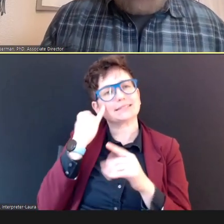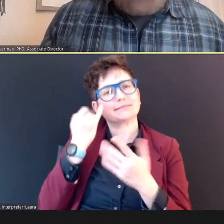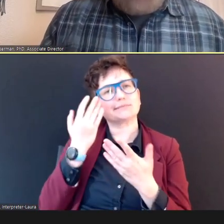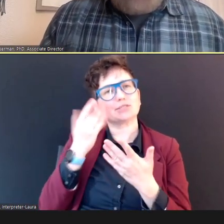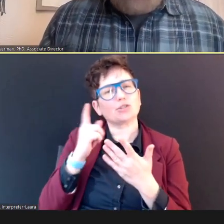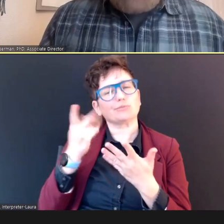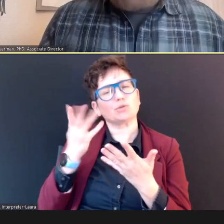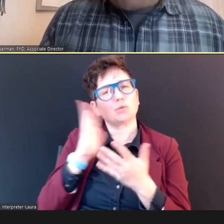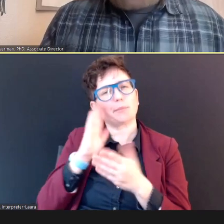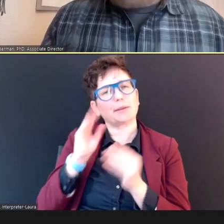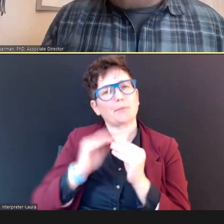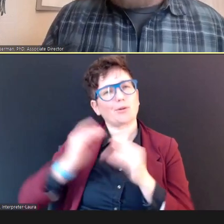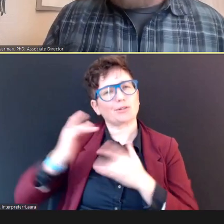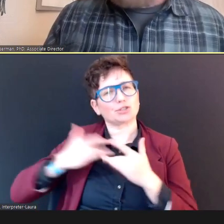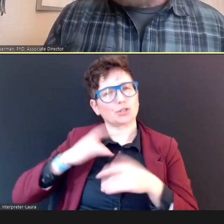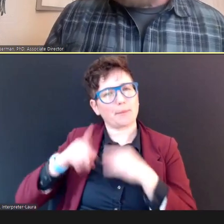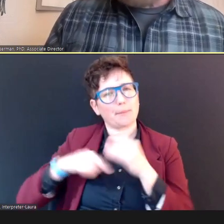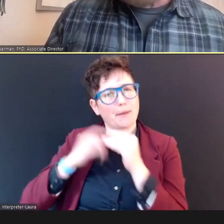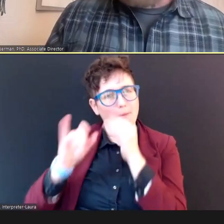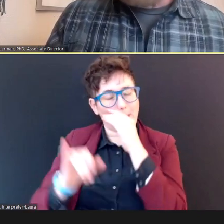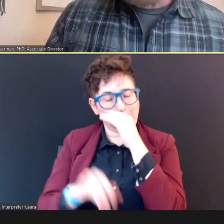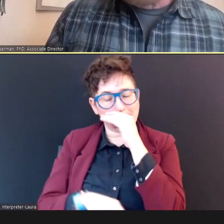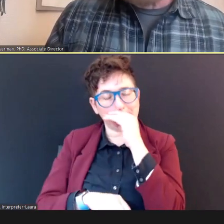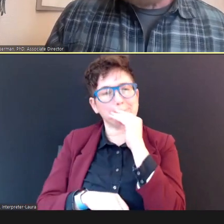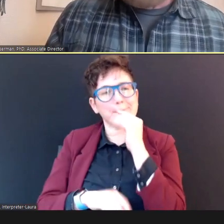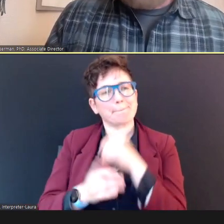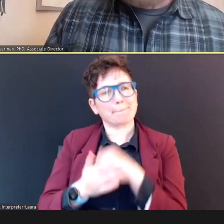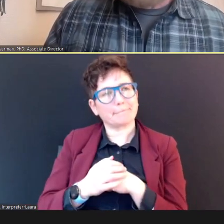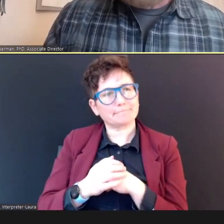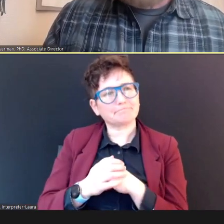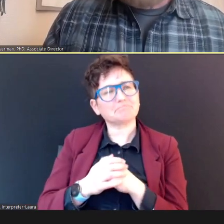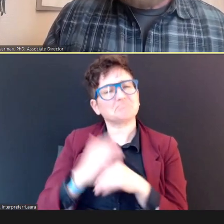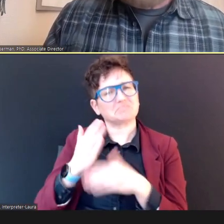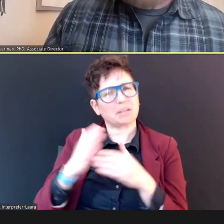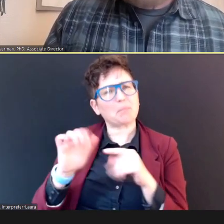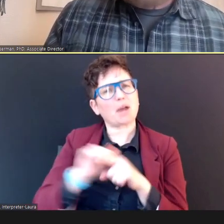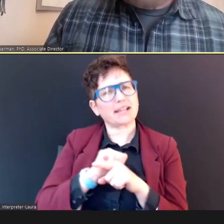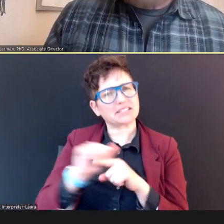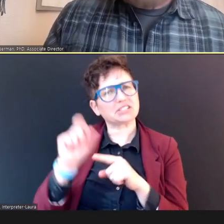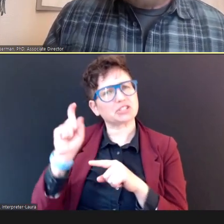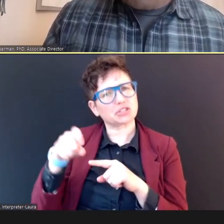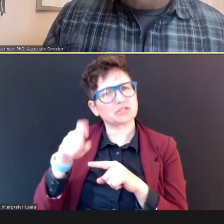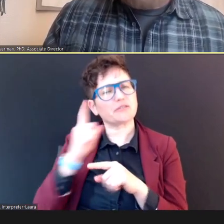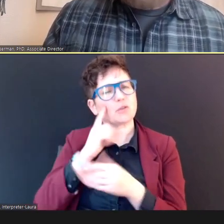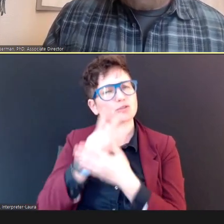So -- give -- give some practice to screening yourself. as well.